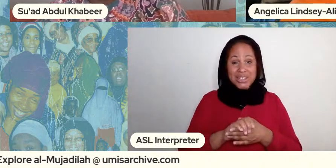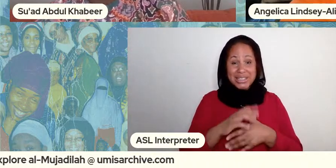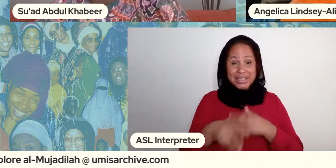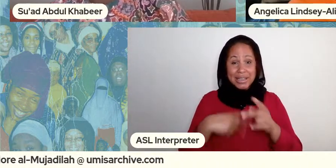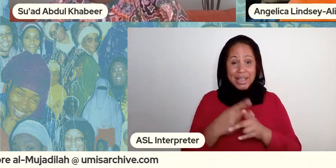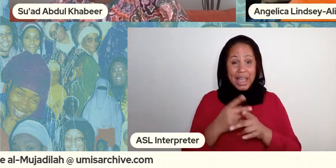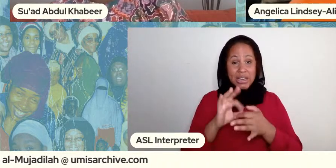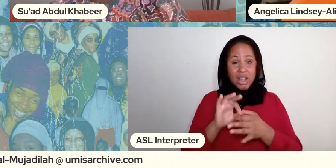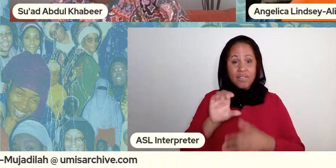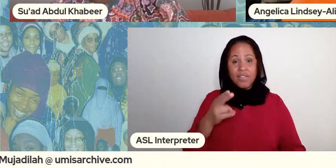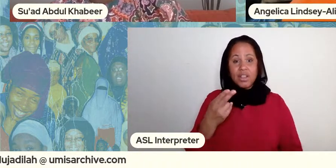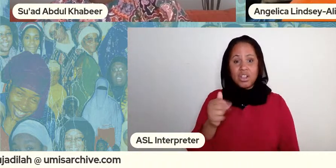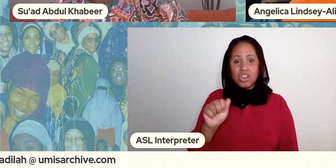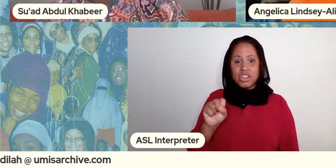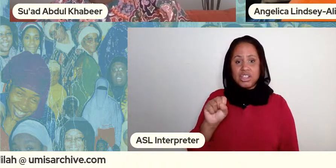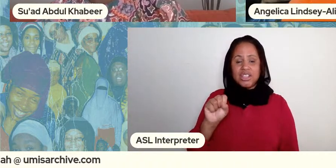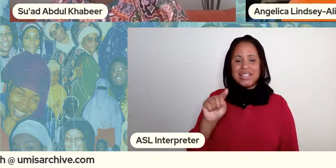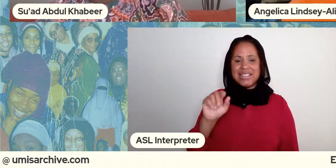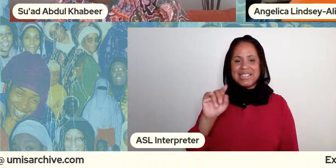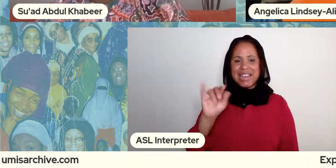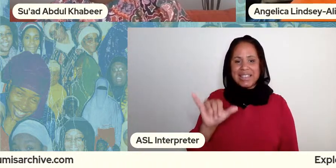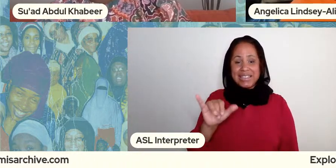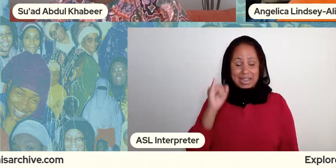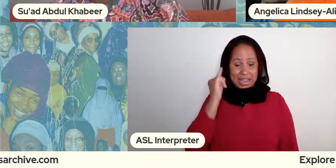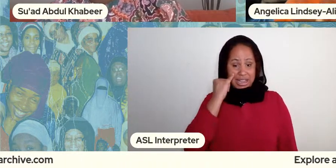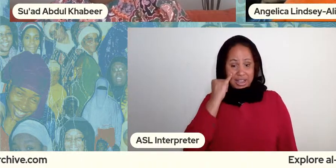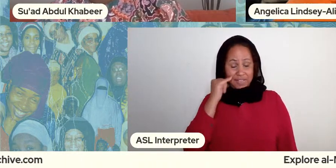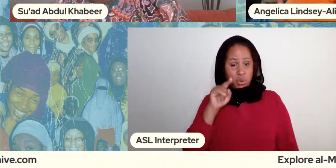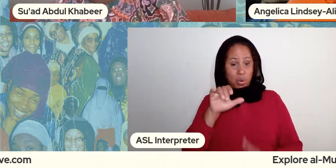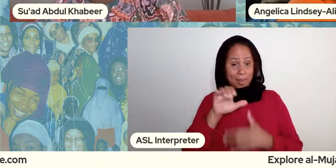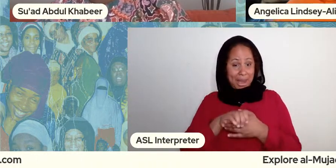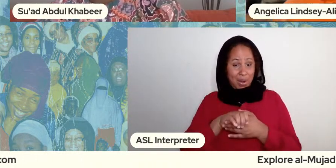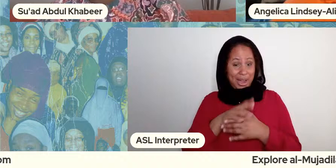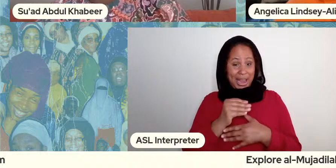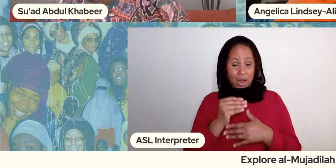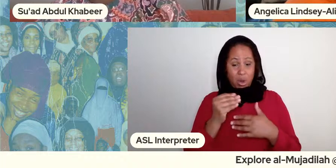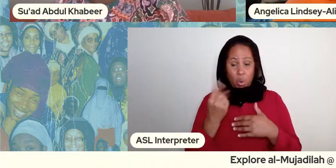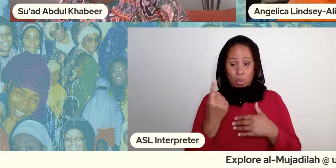and you're just with your husband when you get divorced you are still considered a chaste woman